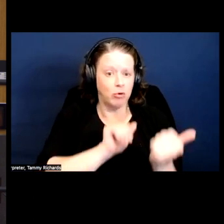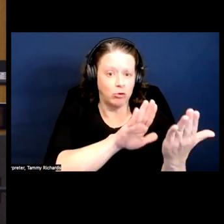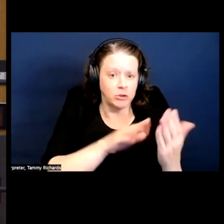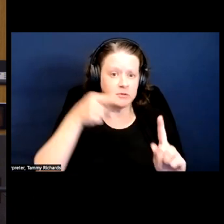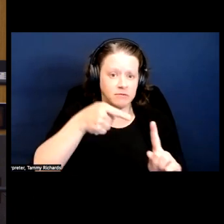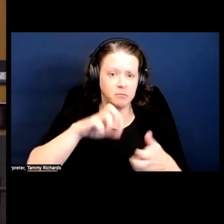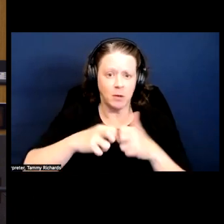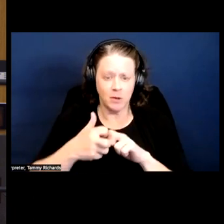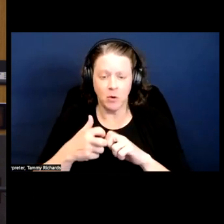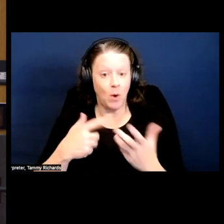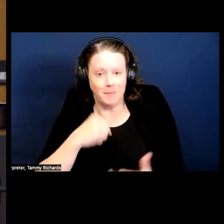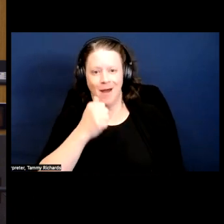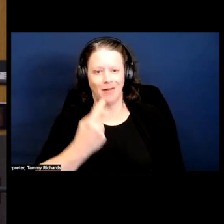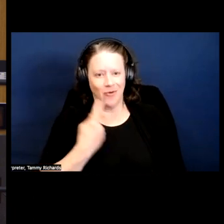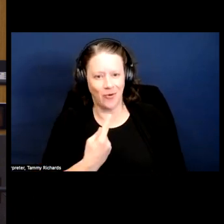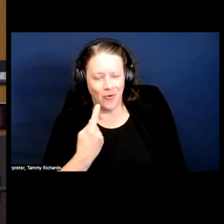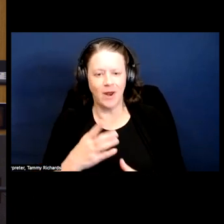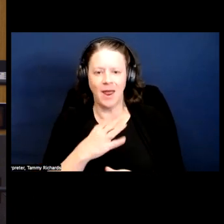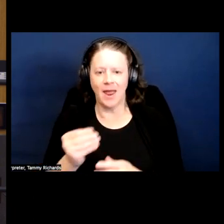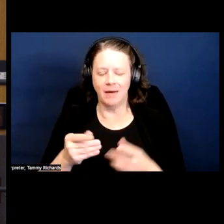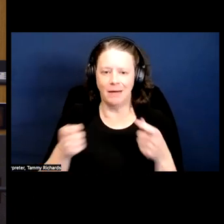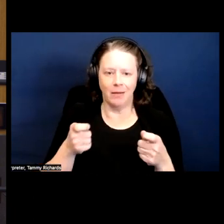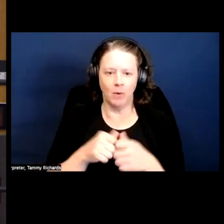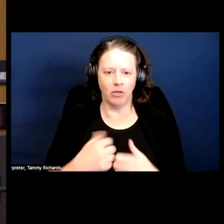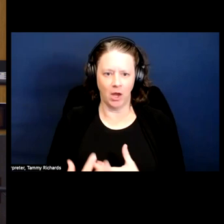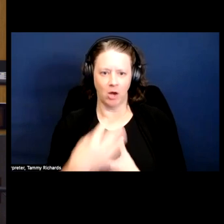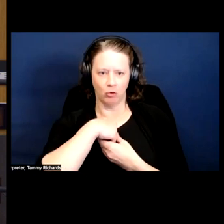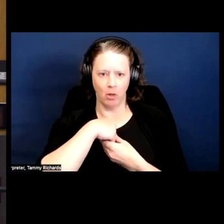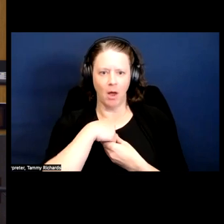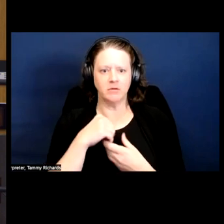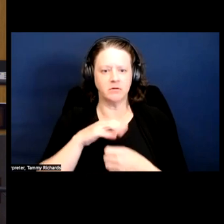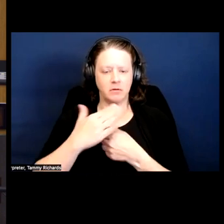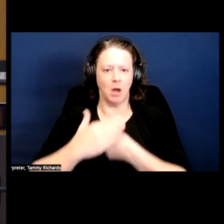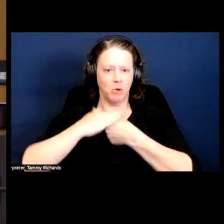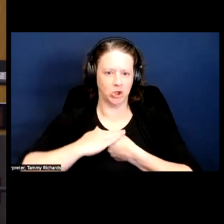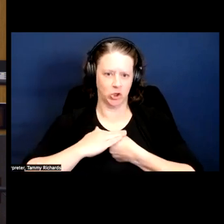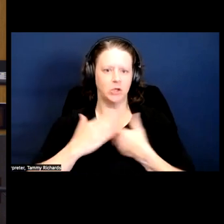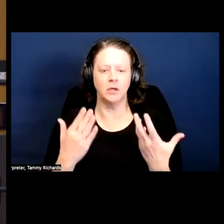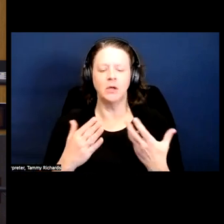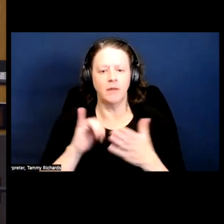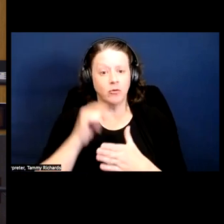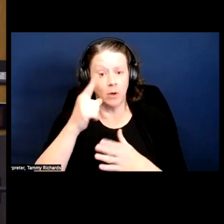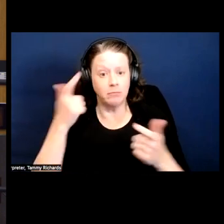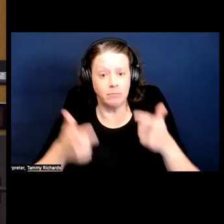Just getting advice and dealing with internalized oppression was one of the big goals of the self-help groups.